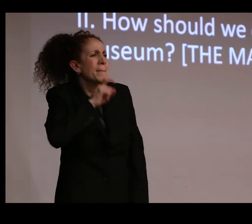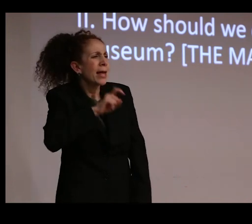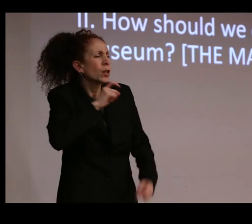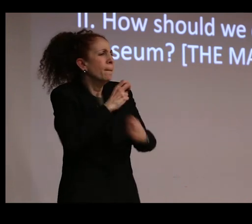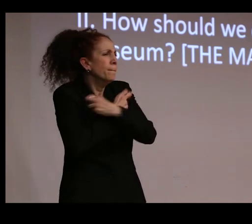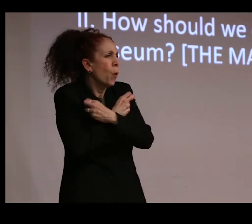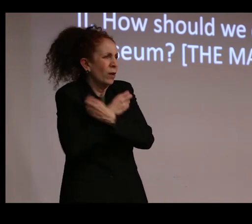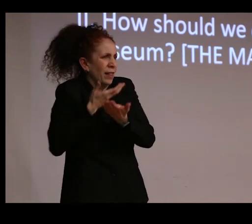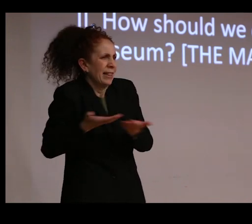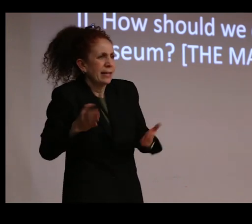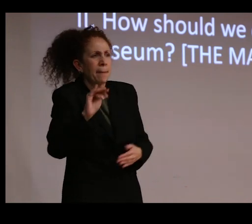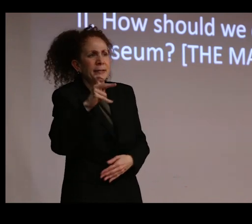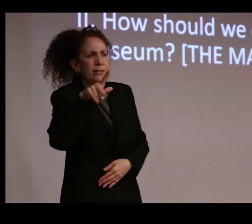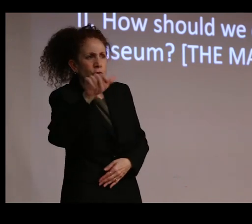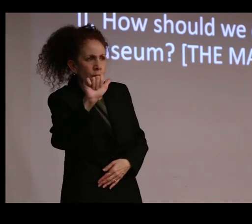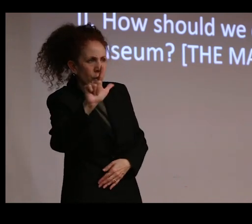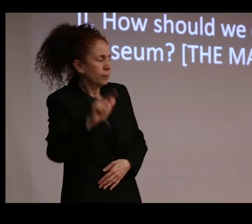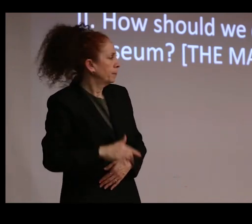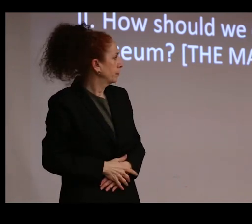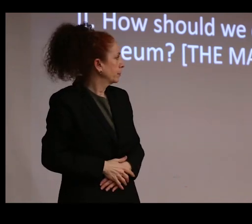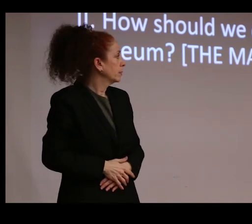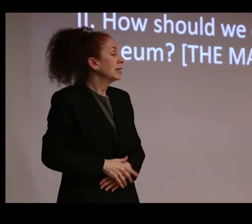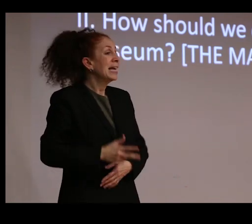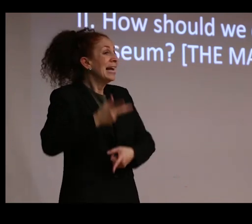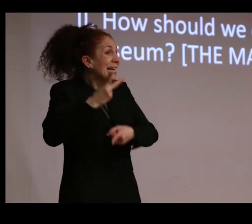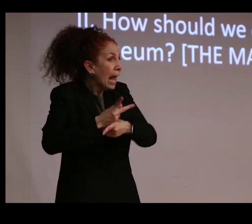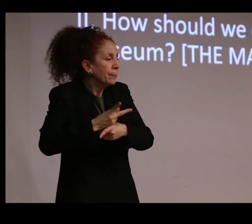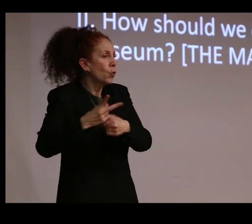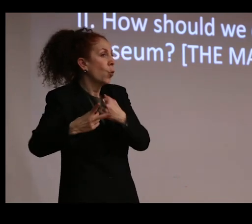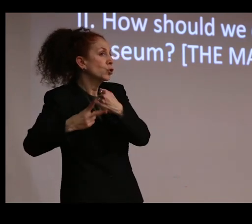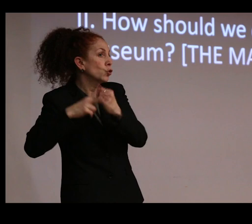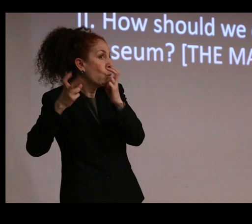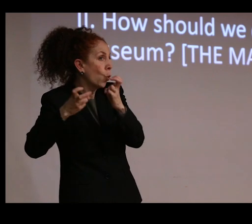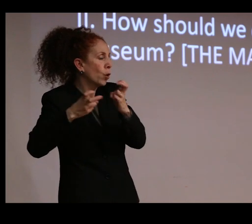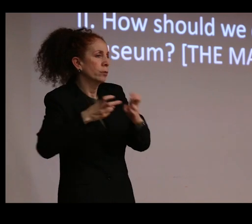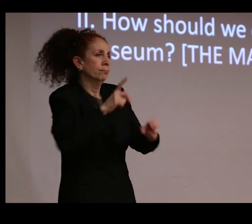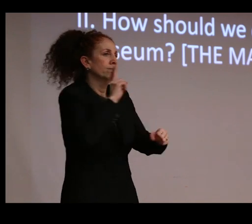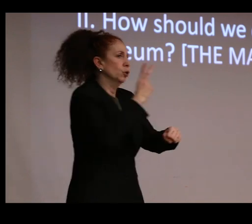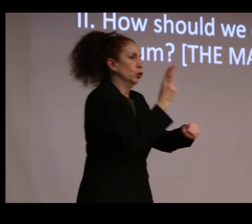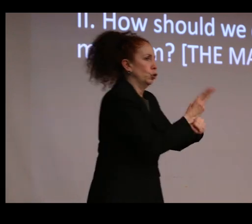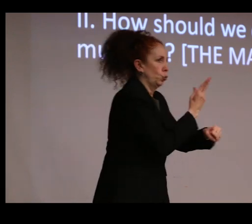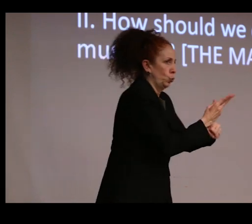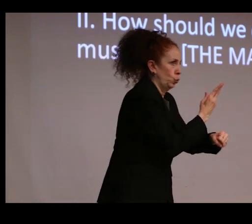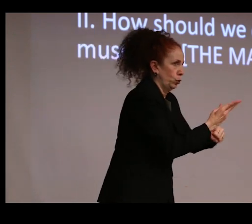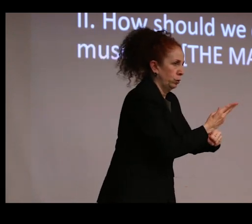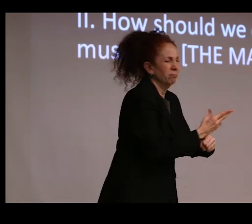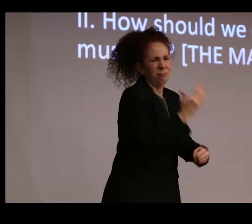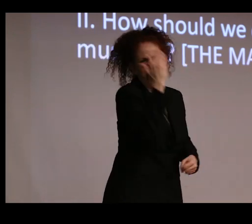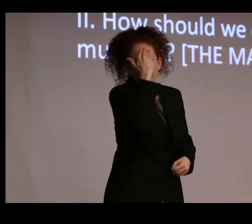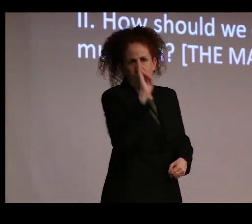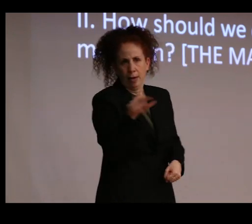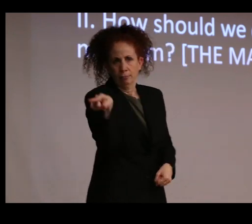And we keep hearing about them being kept or stored rather than used. And this is not unfamiliar to us, right?